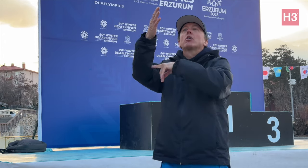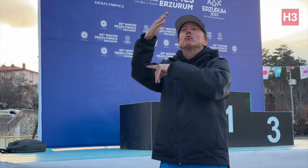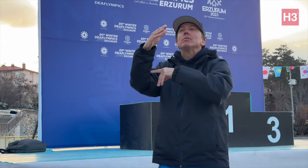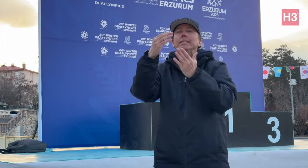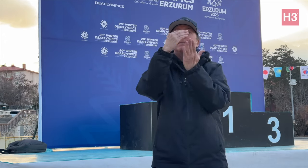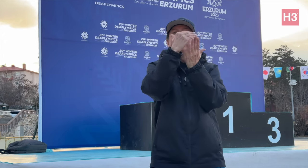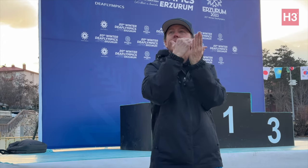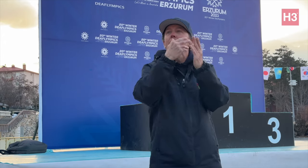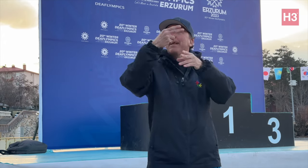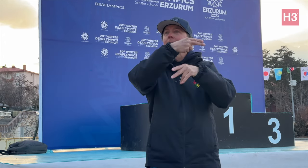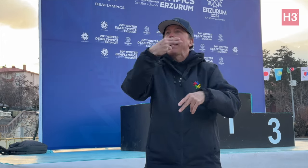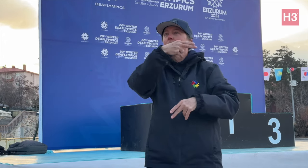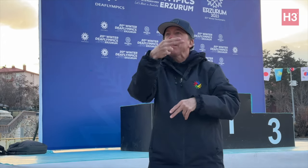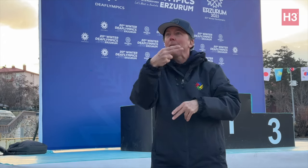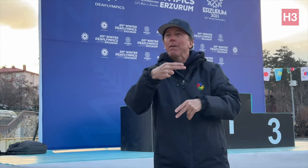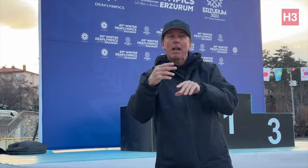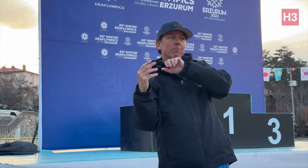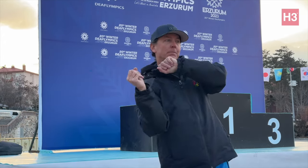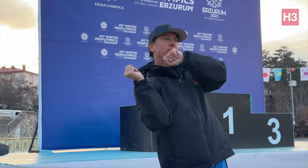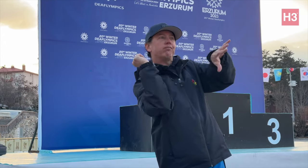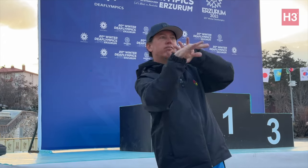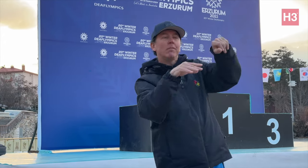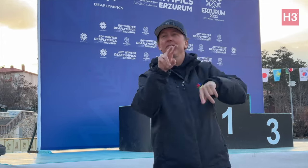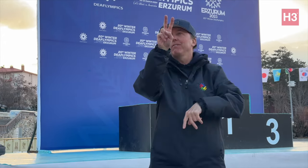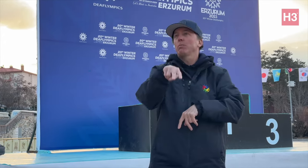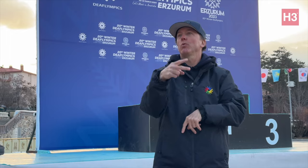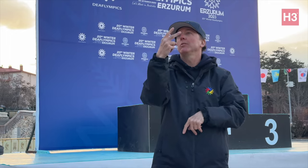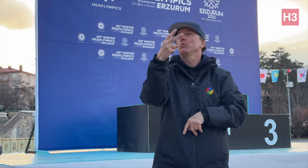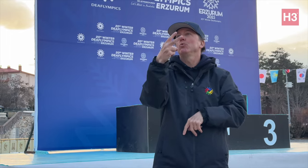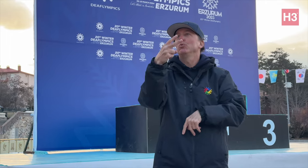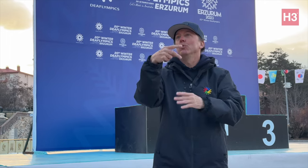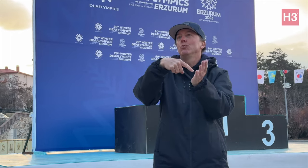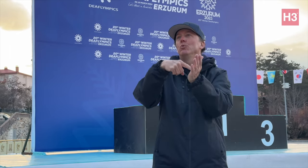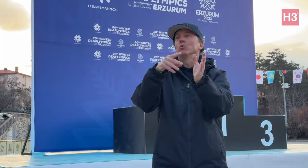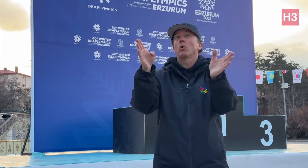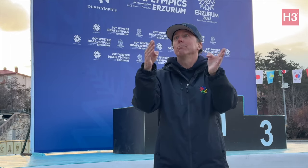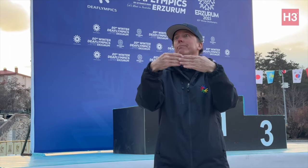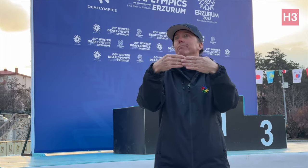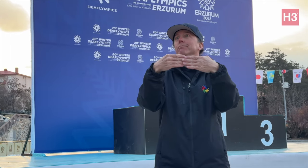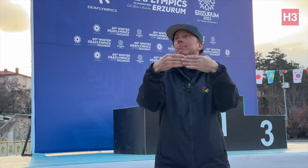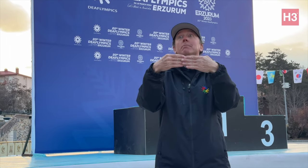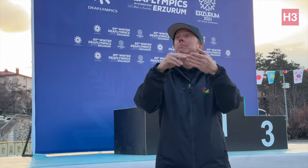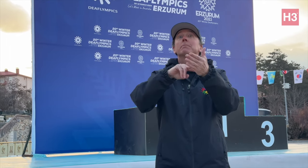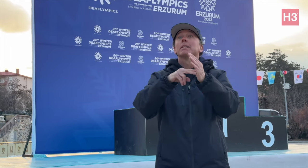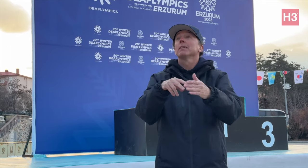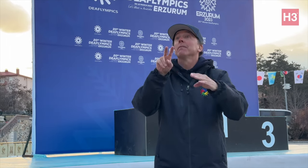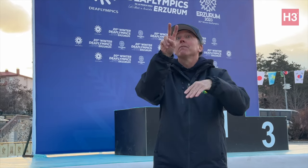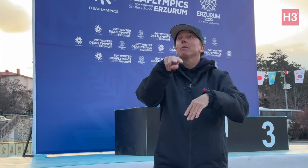They had until February 2nd to register. Many countries registered until February 2nd. After that date, the registartion period ended.